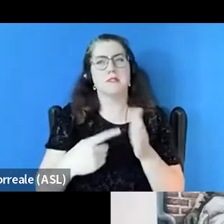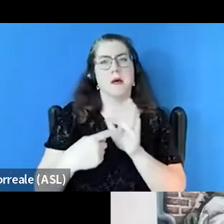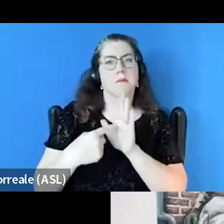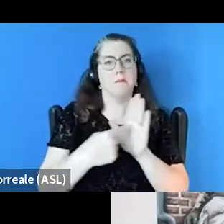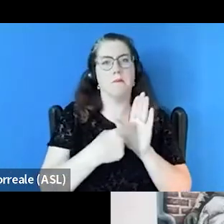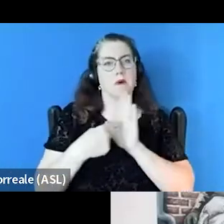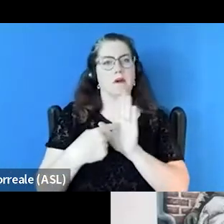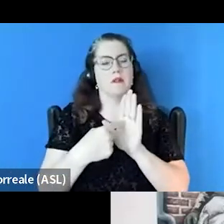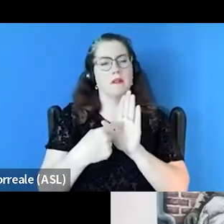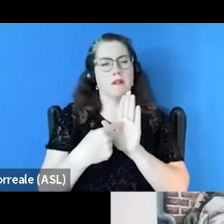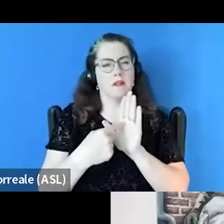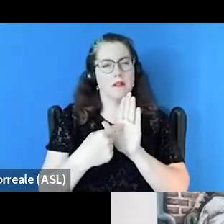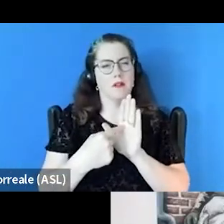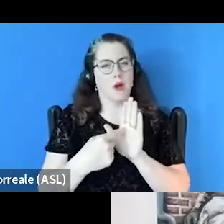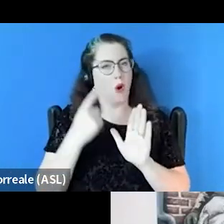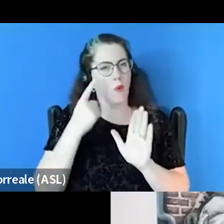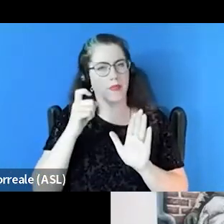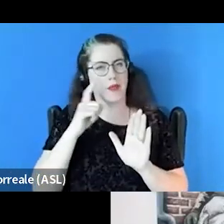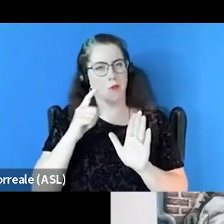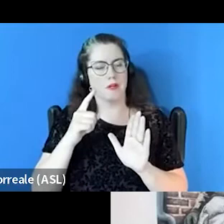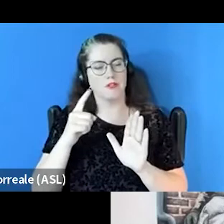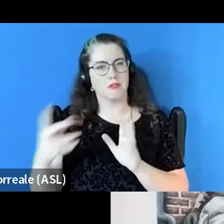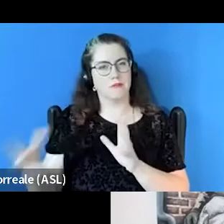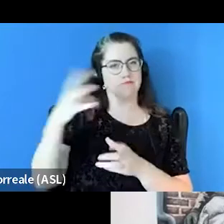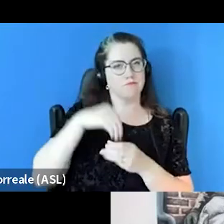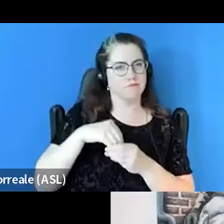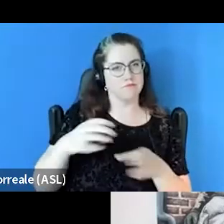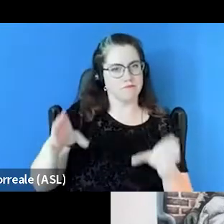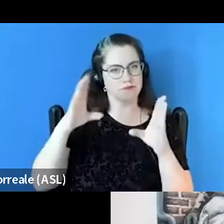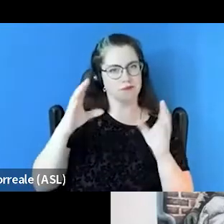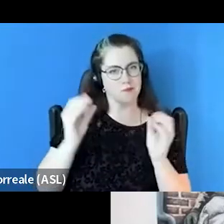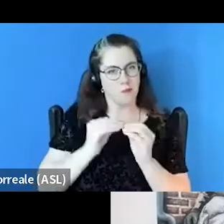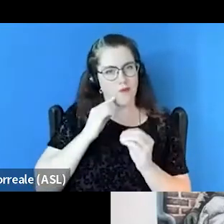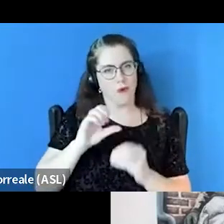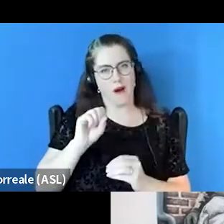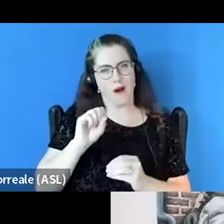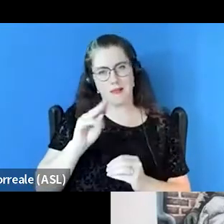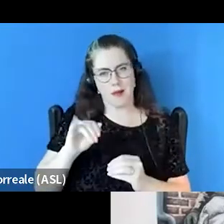we should draw attention to at the intersection of SMI, SUD and homelessness?